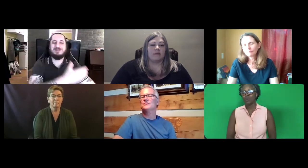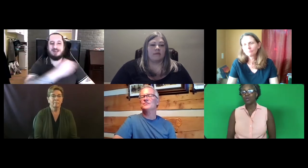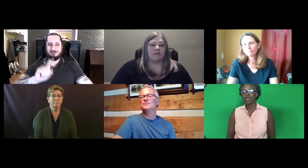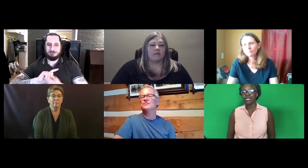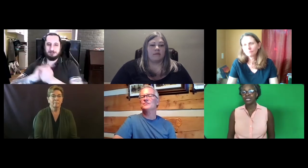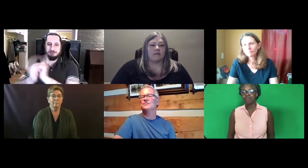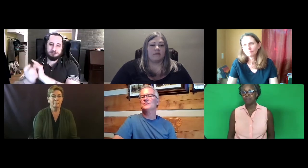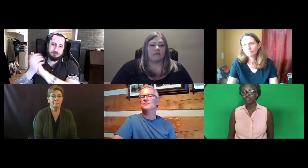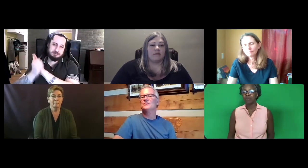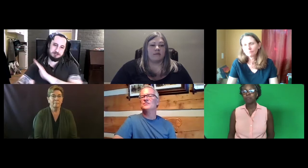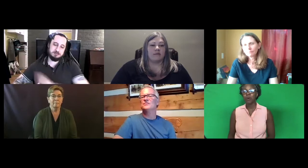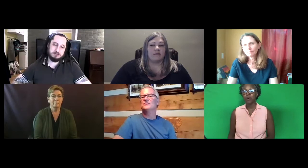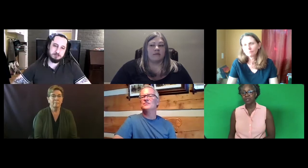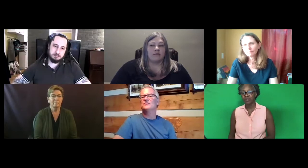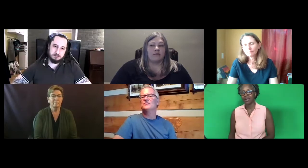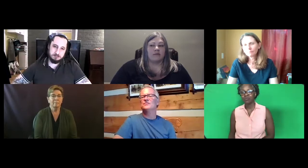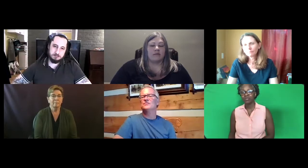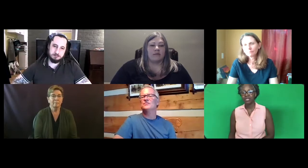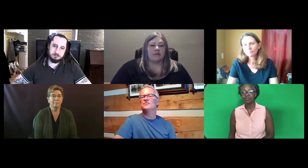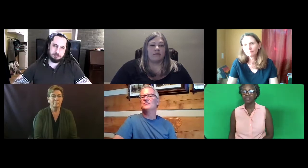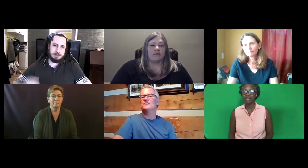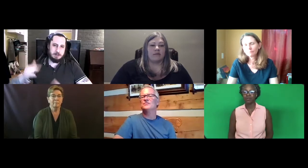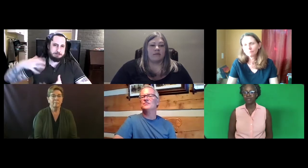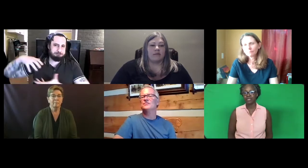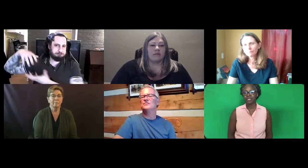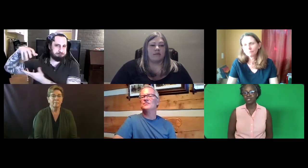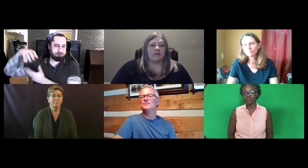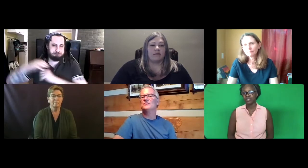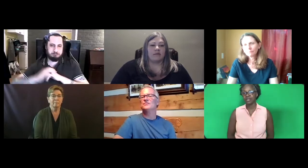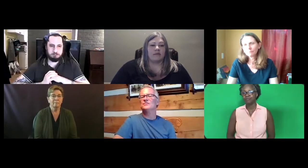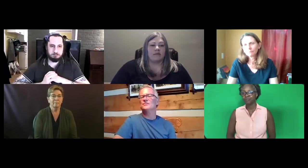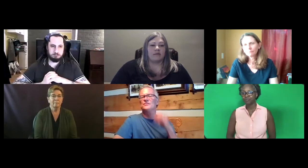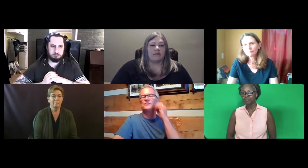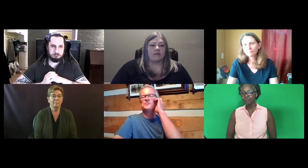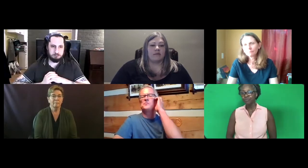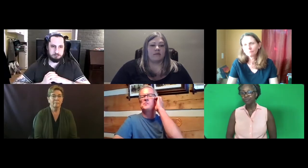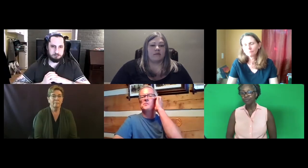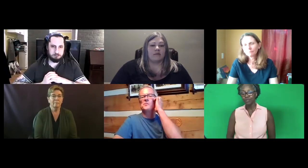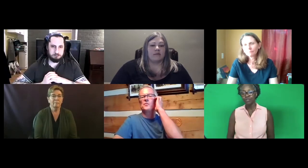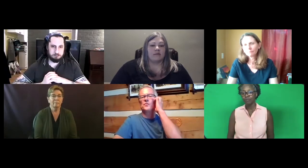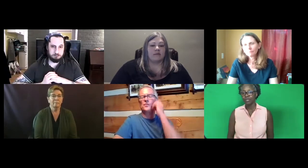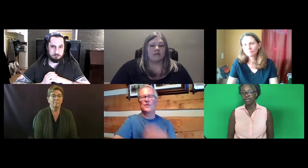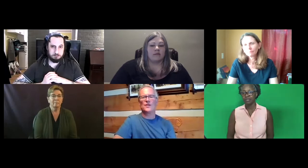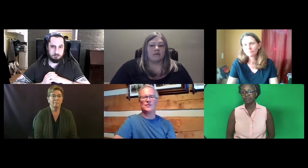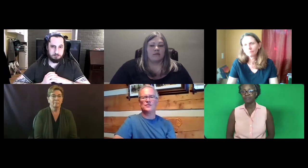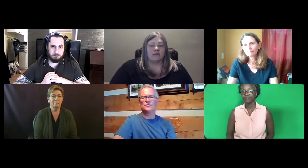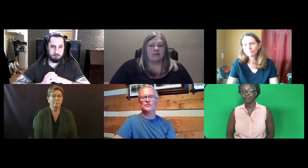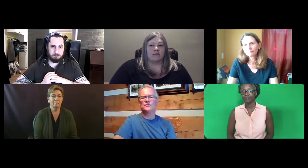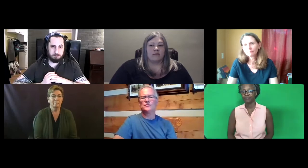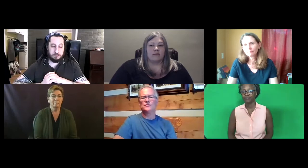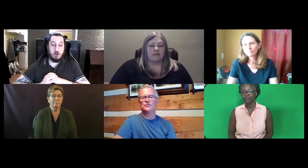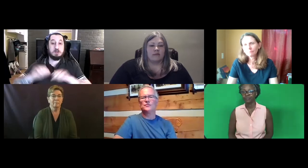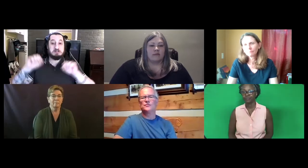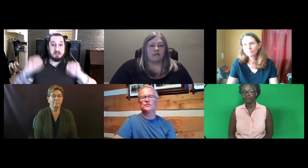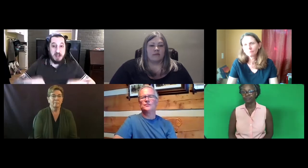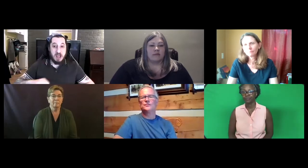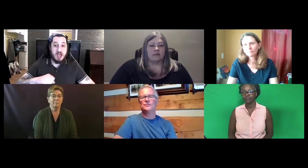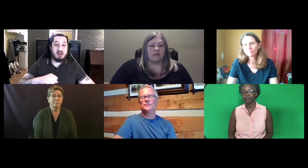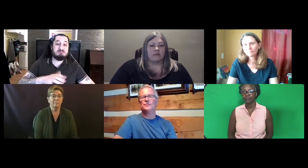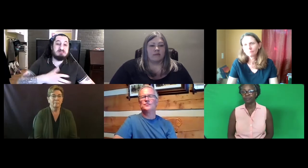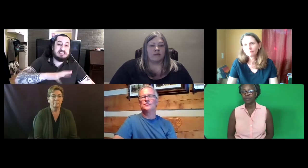But we're measuring both their language skills and their ability to translate -- two separate